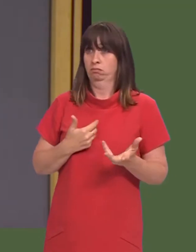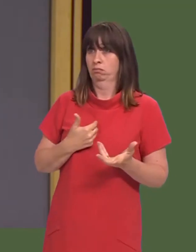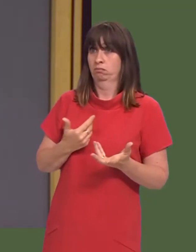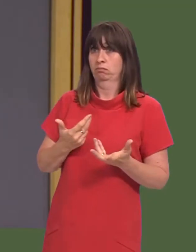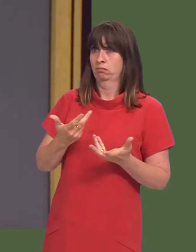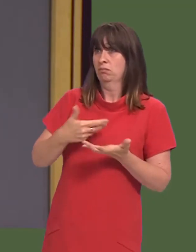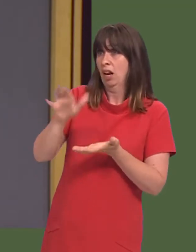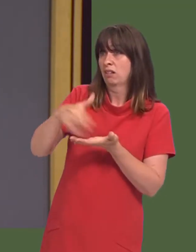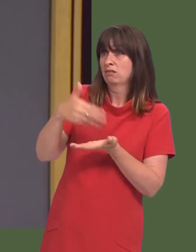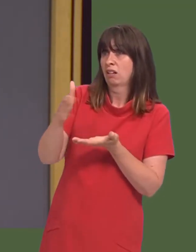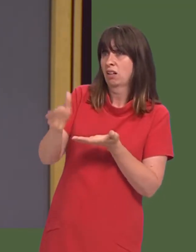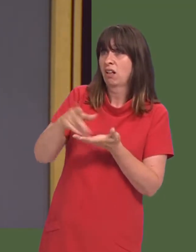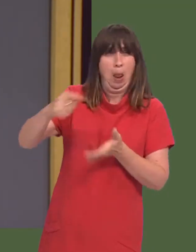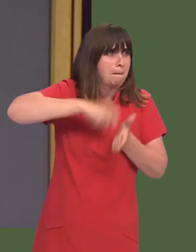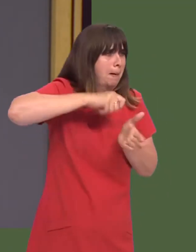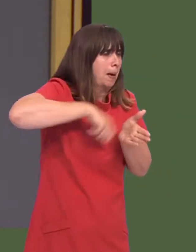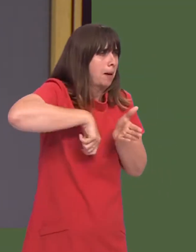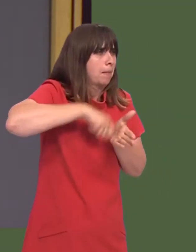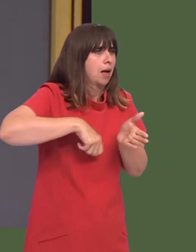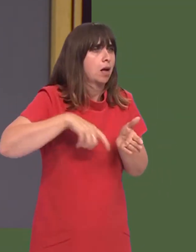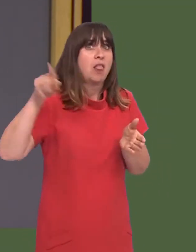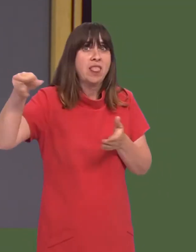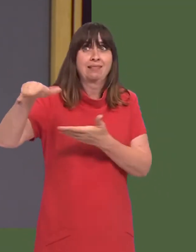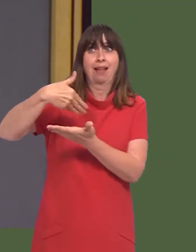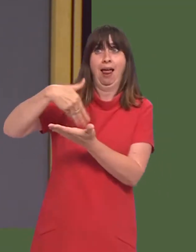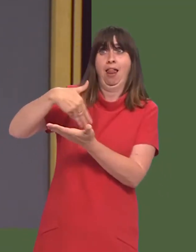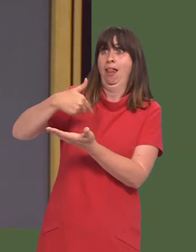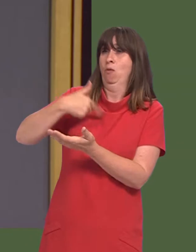again, a mutuality of interest in maintaining the maximum possible freedom, for example,